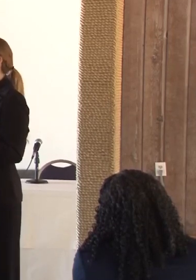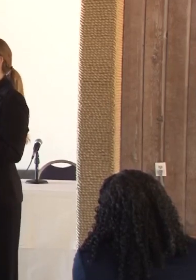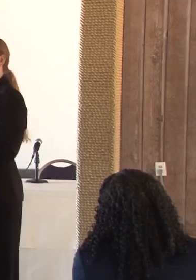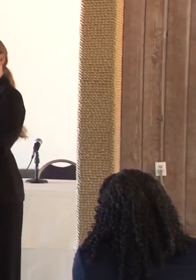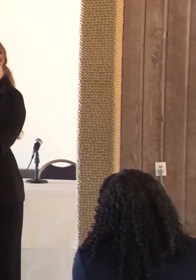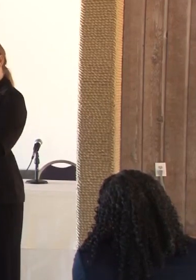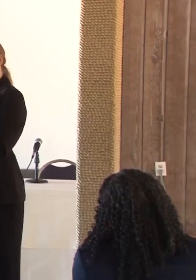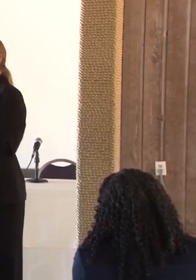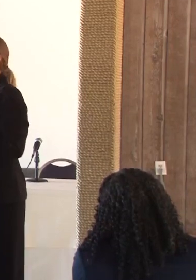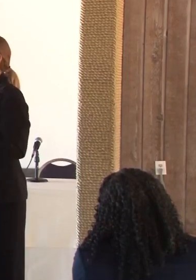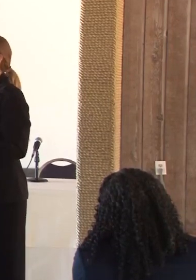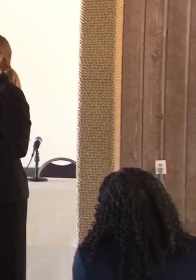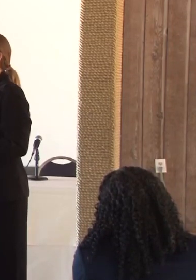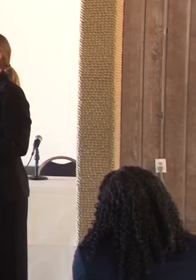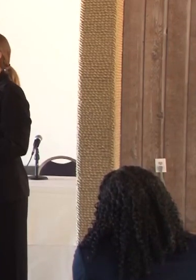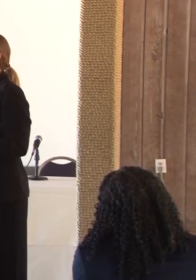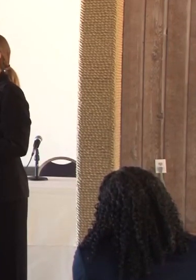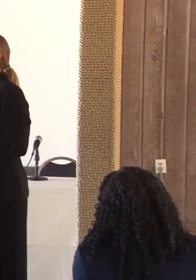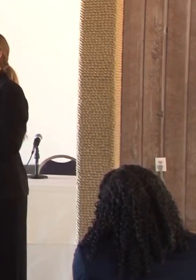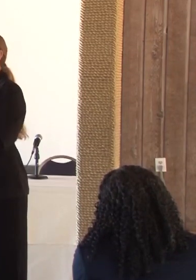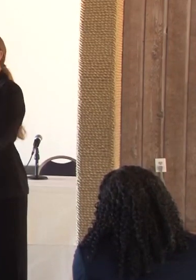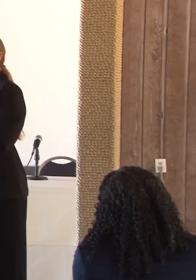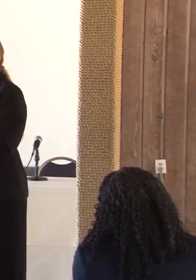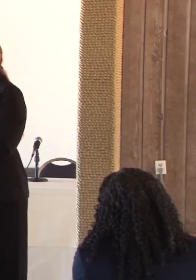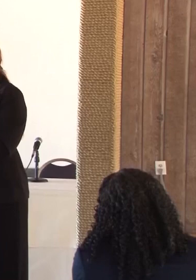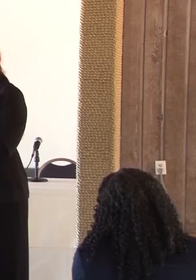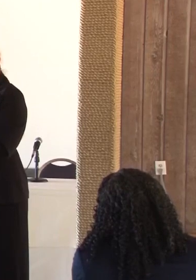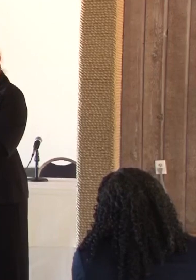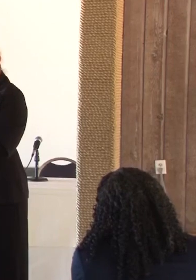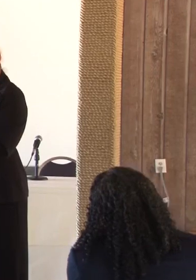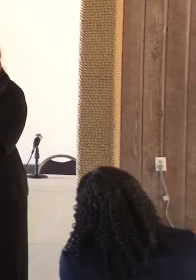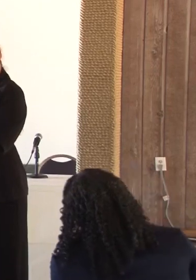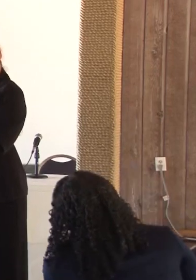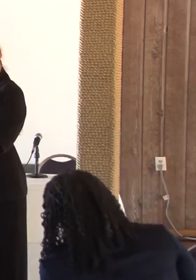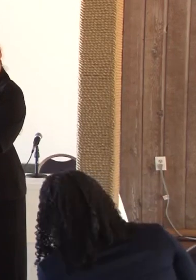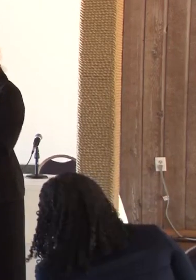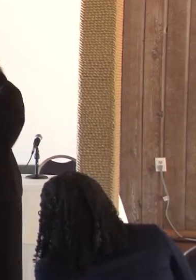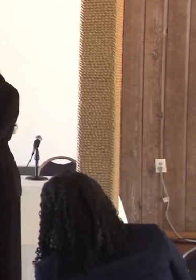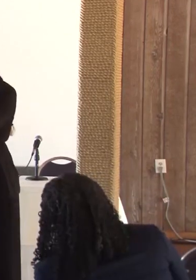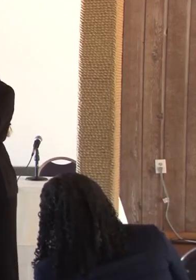advocacy through F.A.M. Which is food, art and music. It's based on all the